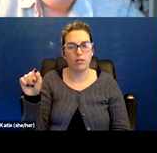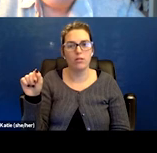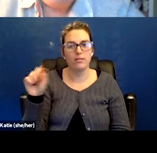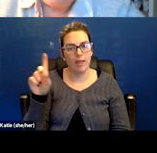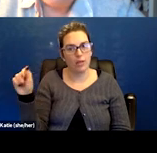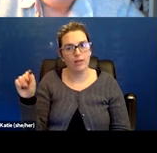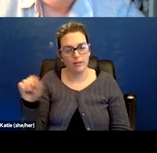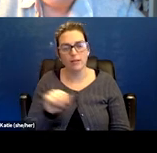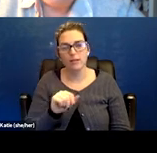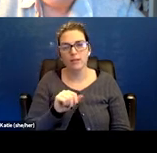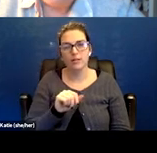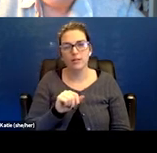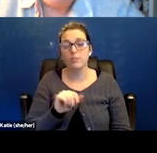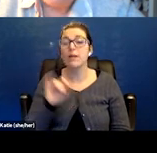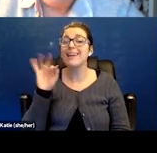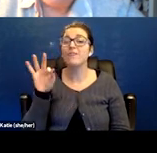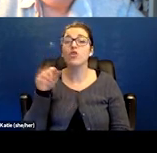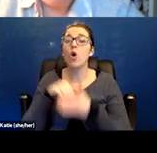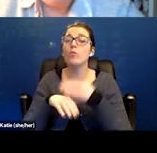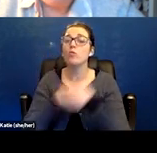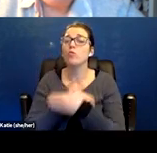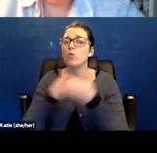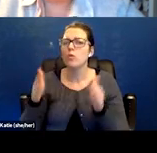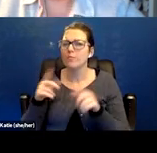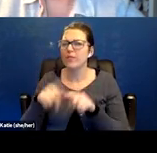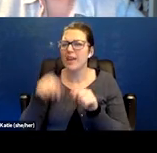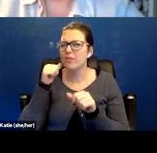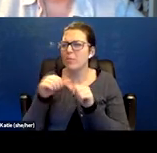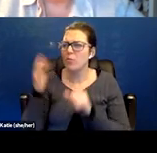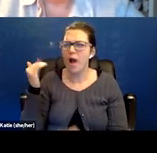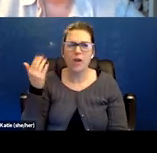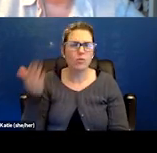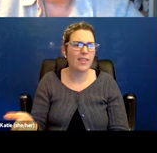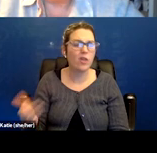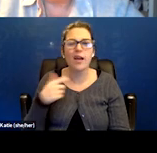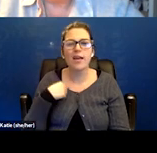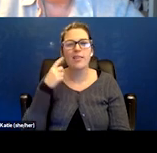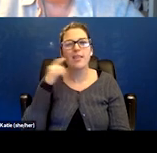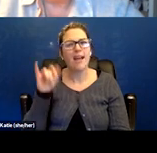Now if you just go into a room and can't remember why you've gone into that room, I think that's pretty common. So I mean it's,